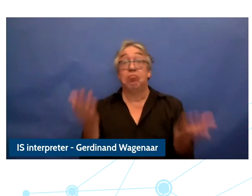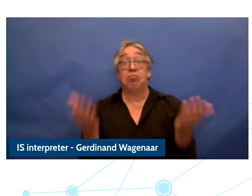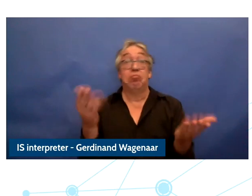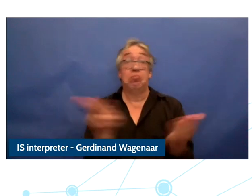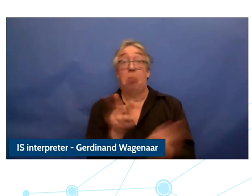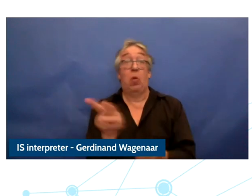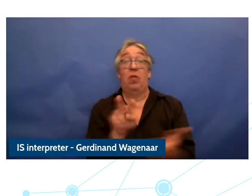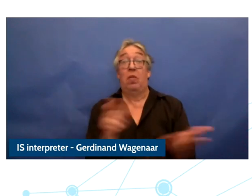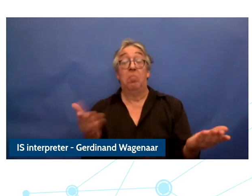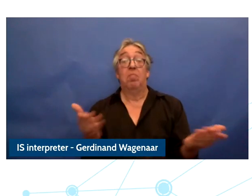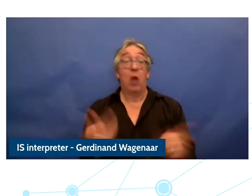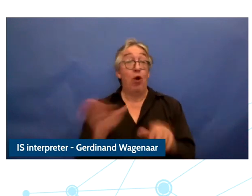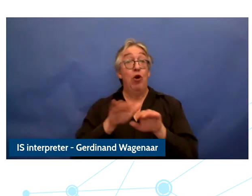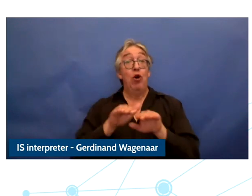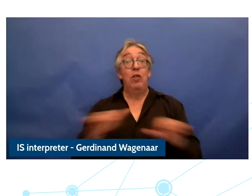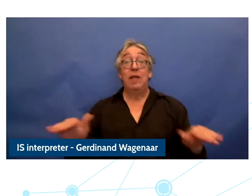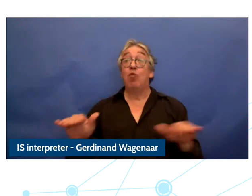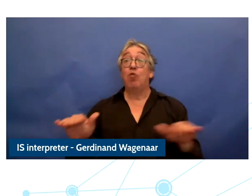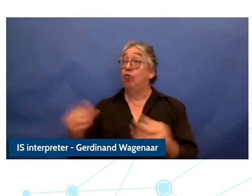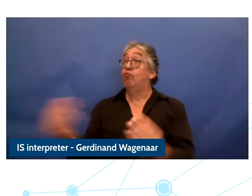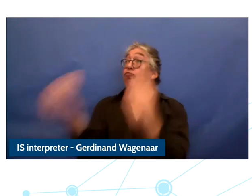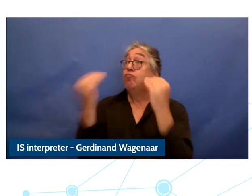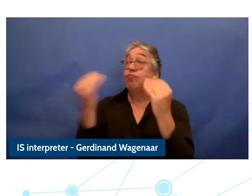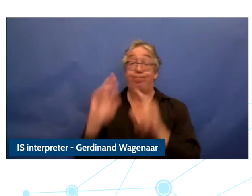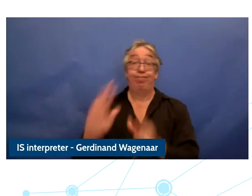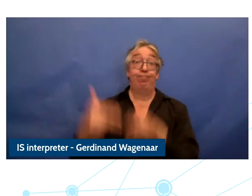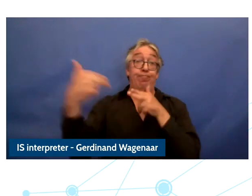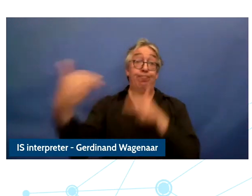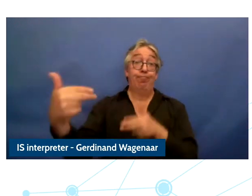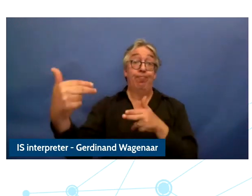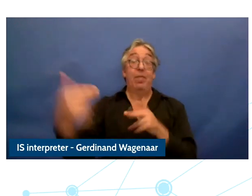been able to continue their education and the challenges associated with